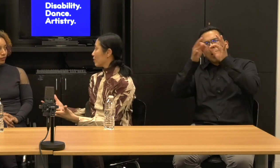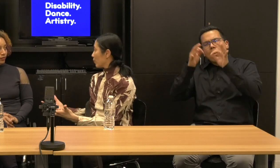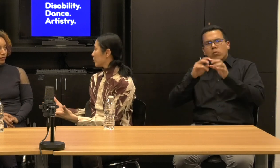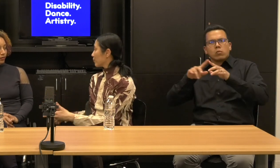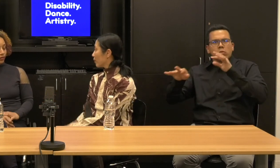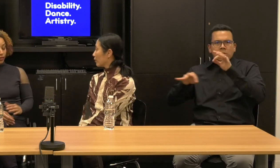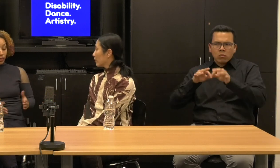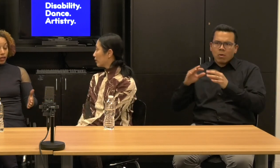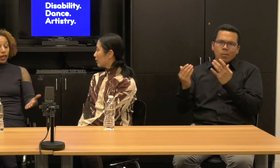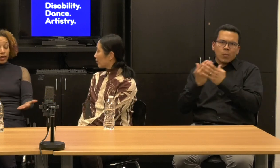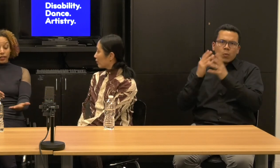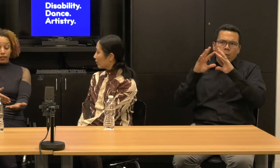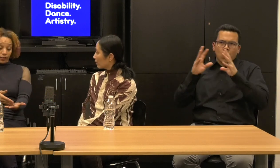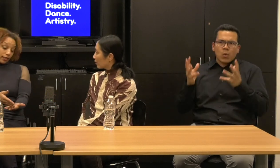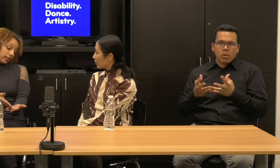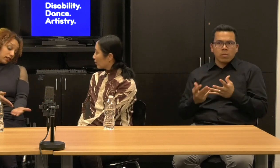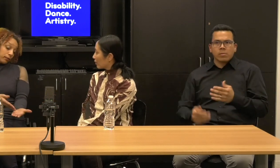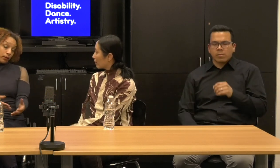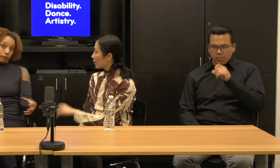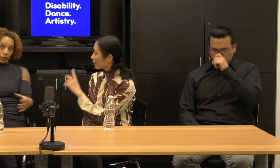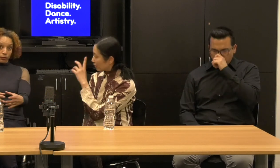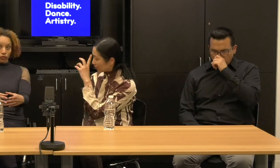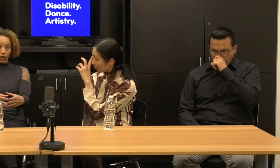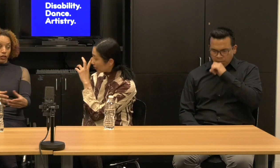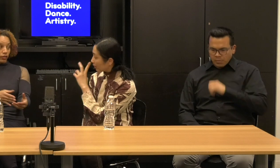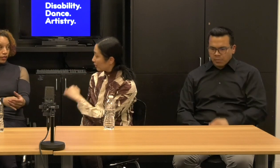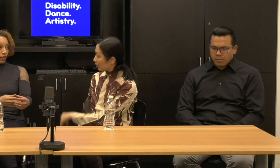doesn't always work. Alice: and I think that's an important moment.